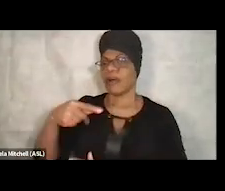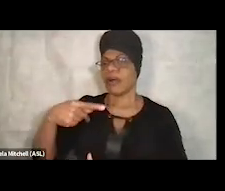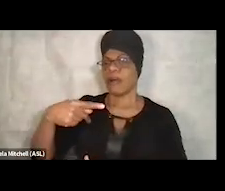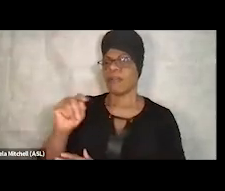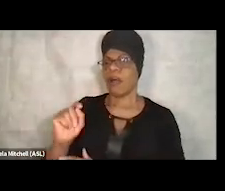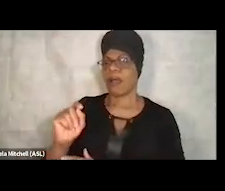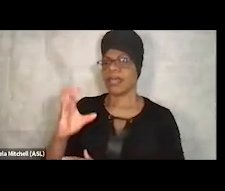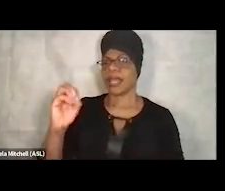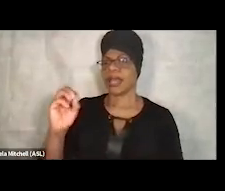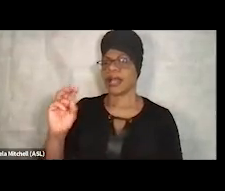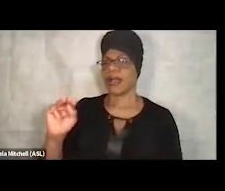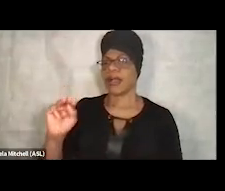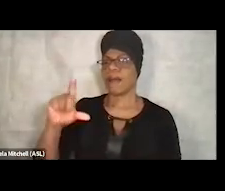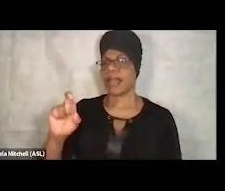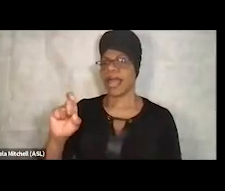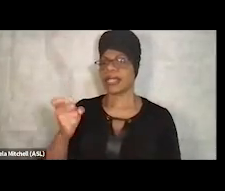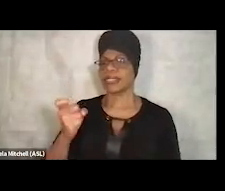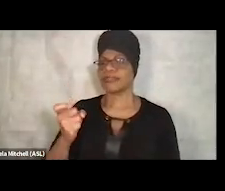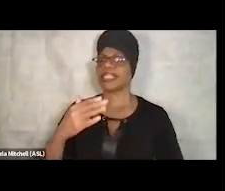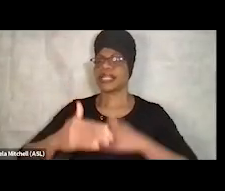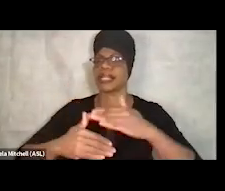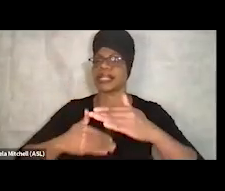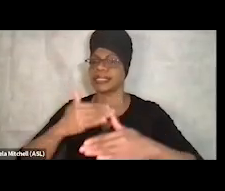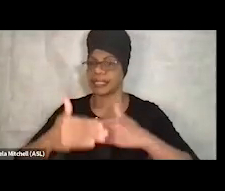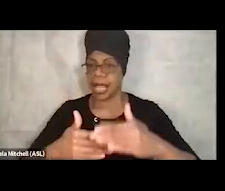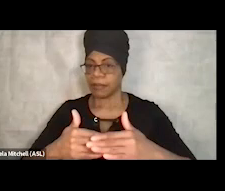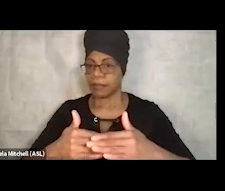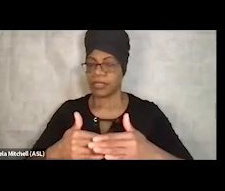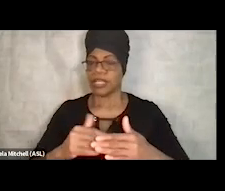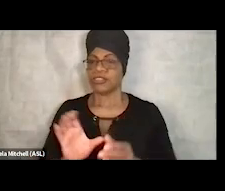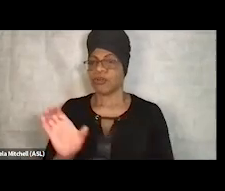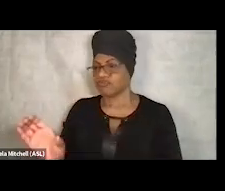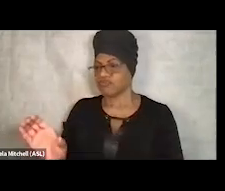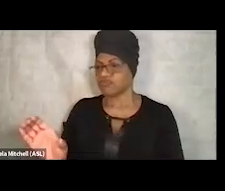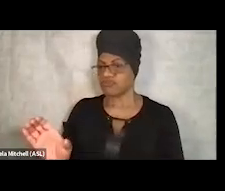specifically set aside for recovery housing. We also have some other HUD property,